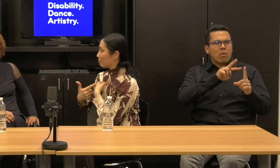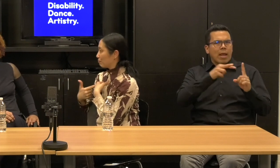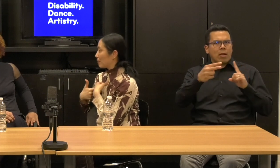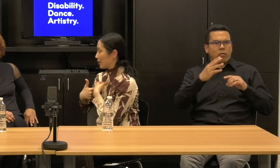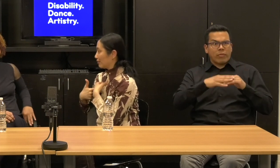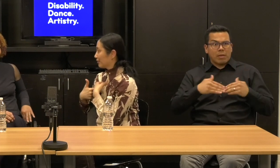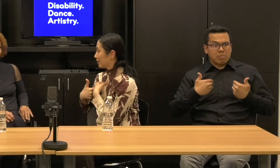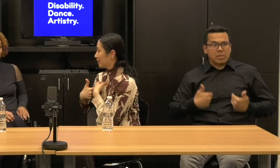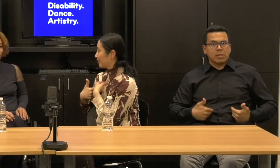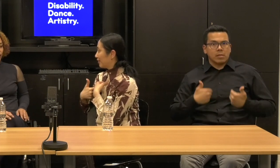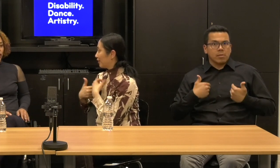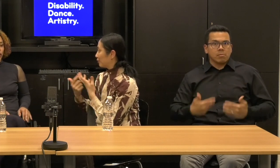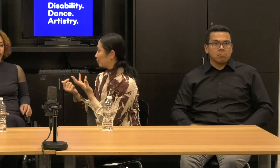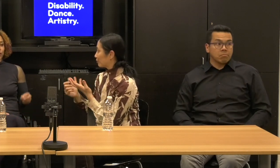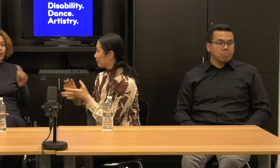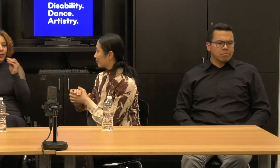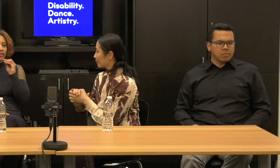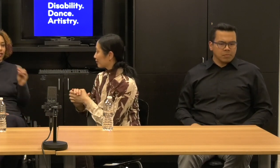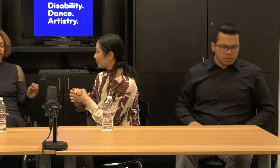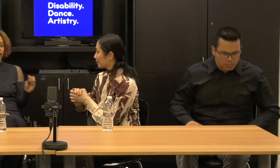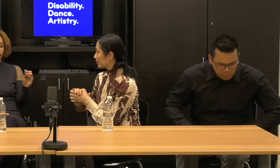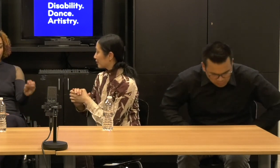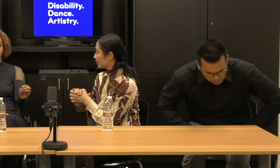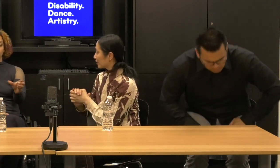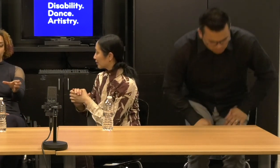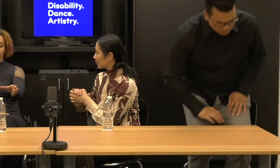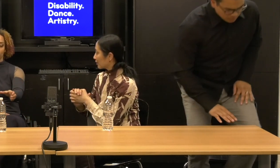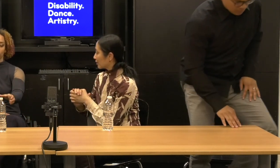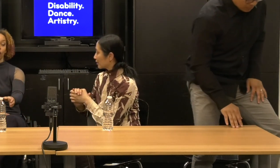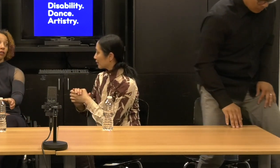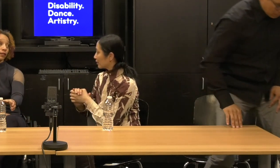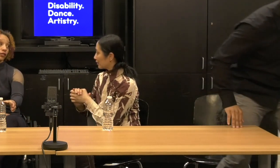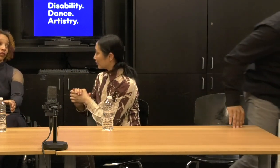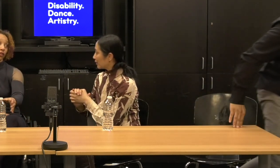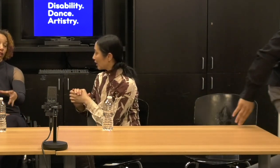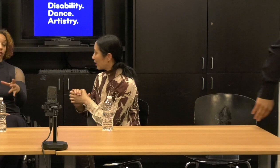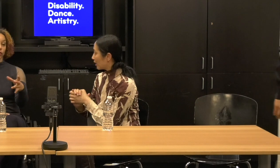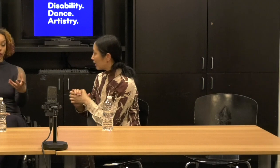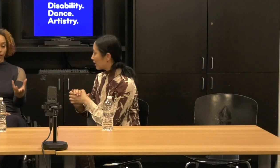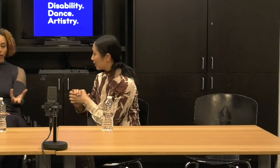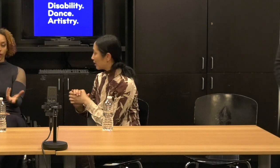Alice: So the question is to take what? Impairment? Yeah.